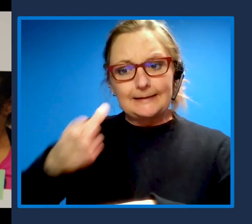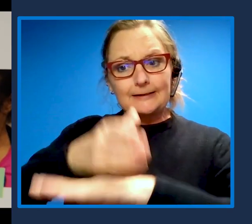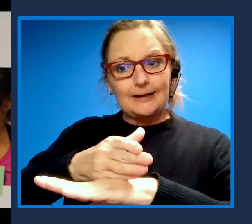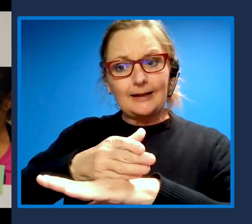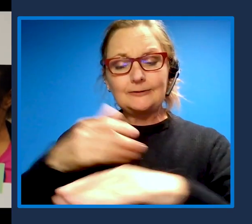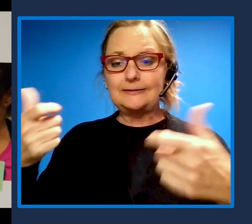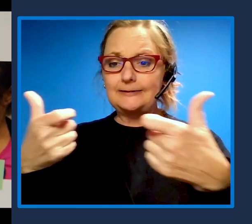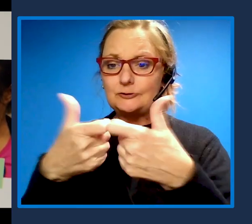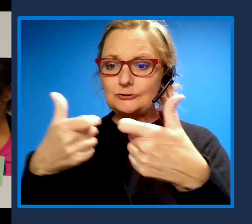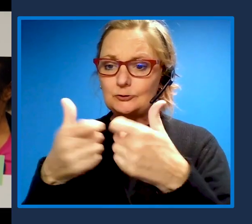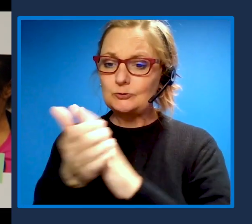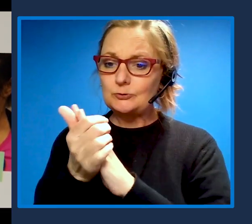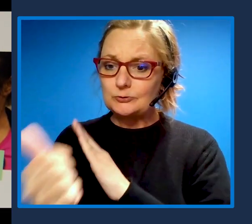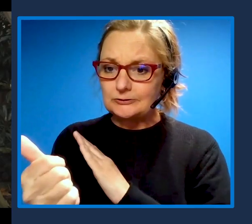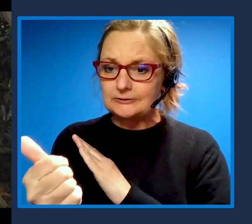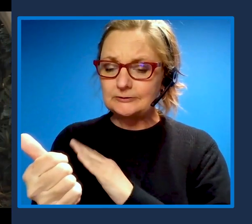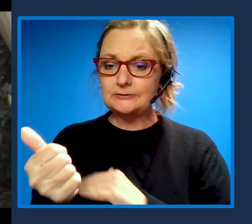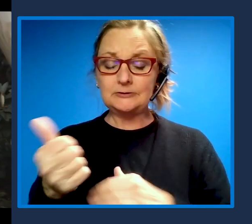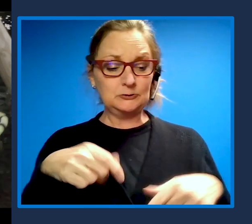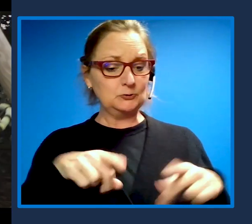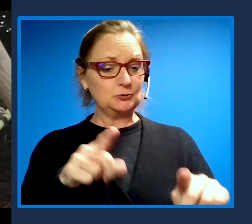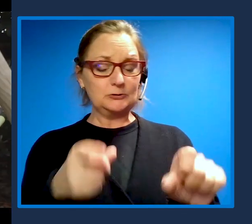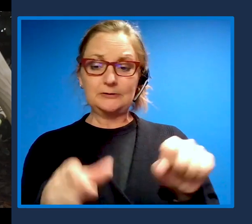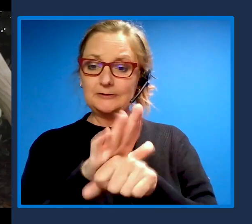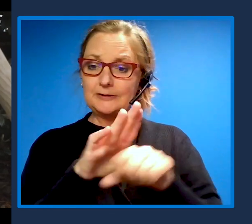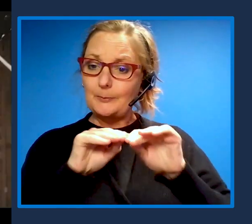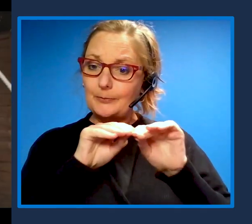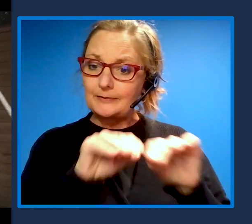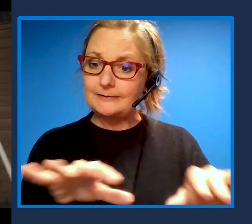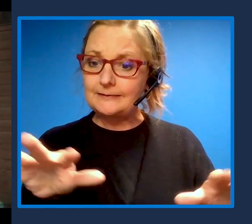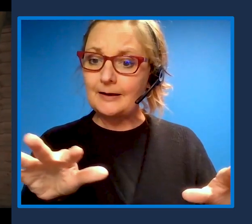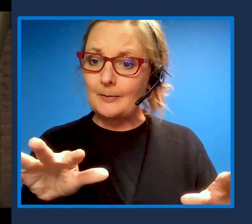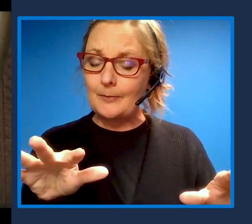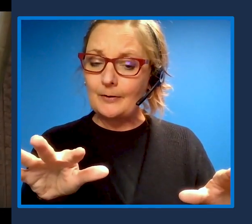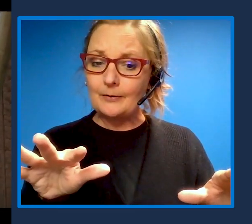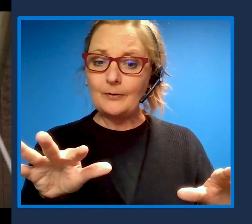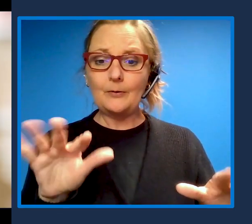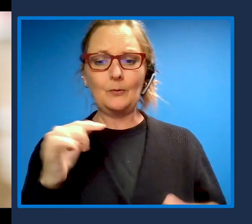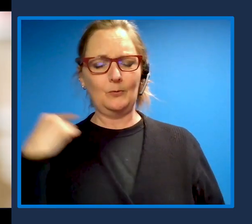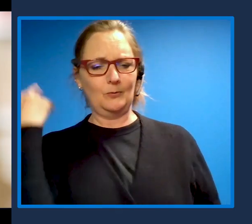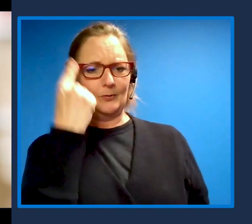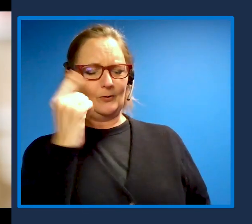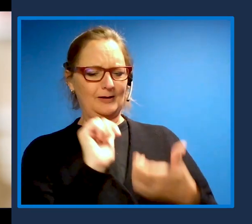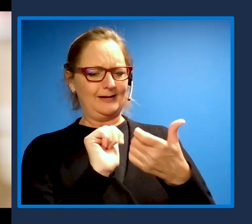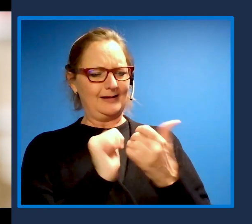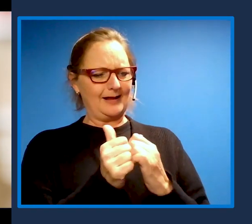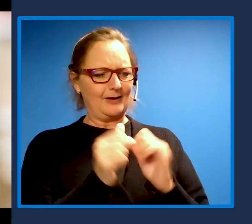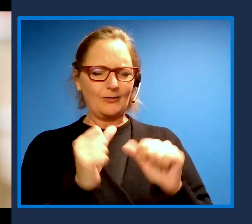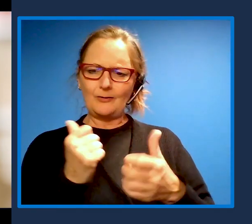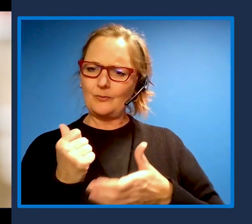So when the pandemic happened, the fears were how are we going to help those that are going to